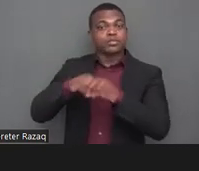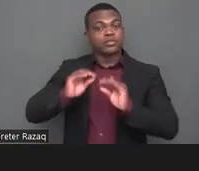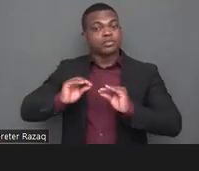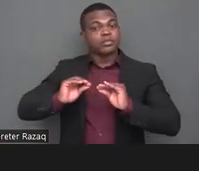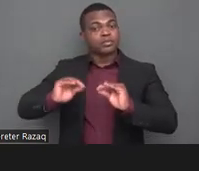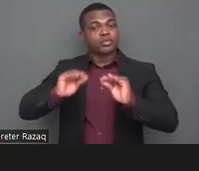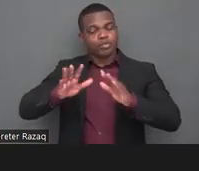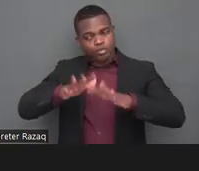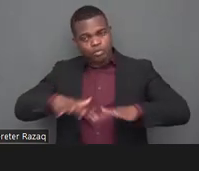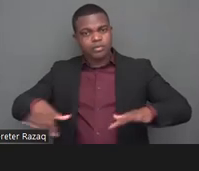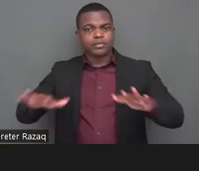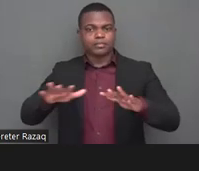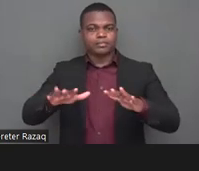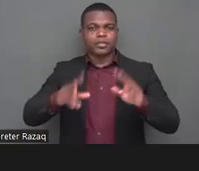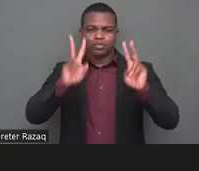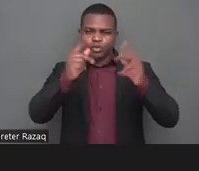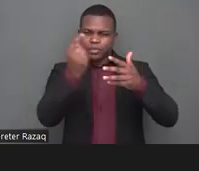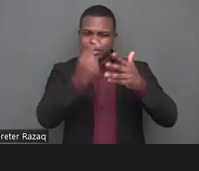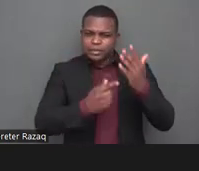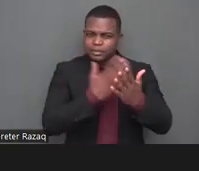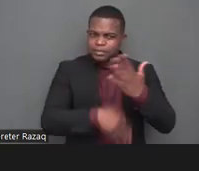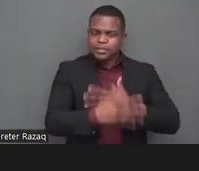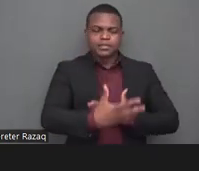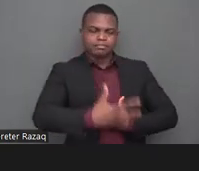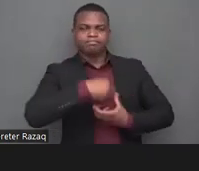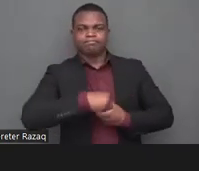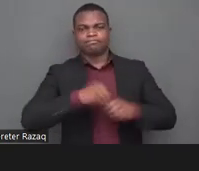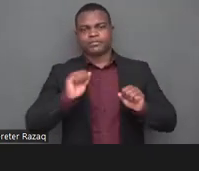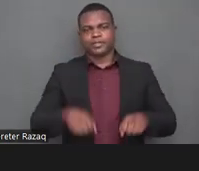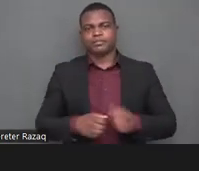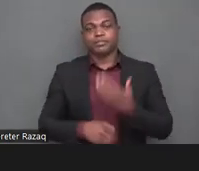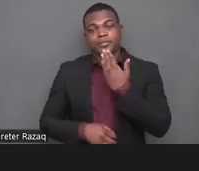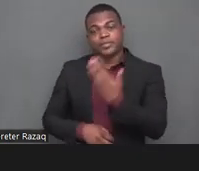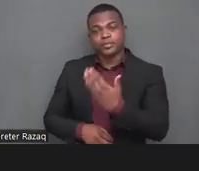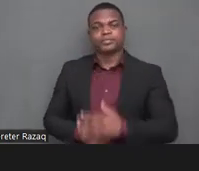ryan thank you very much for those uh insightful remarks uh i think